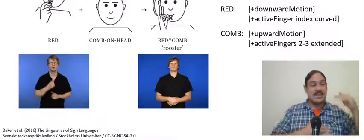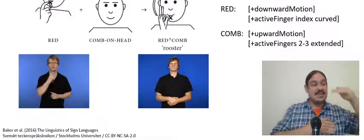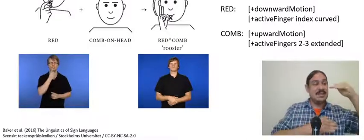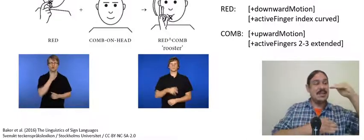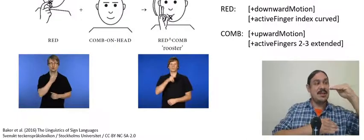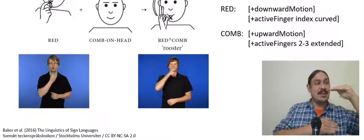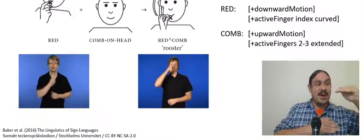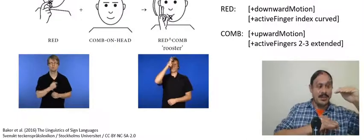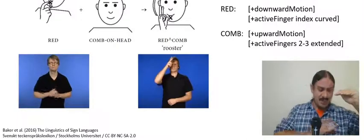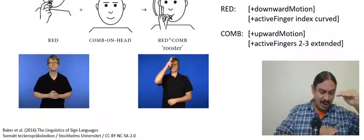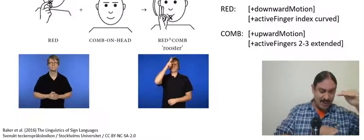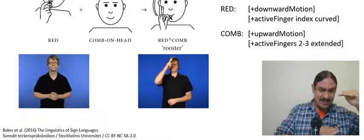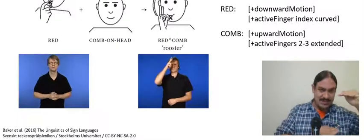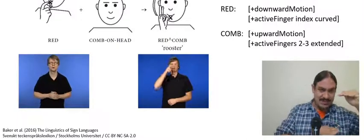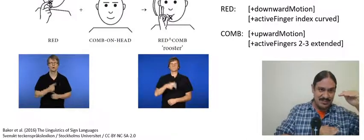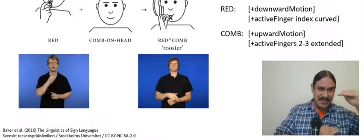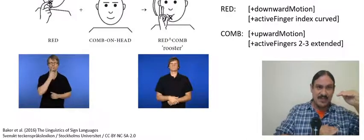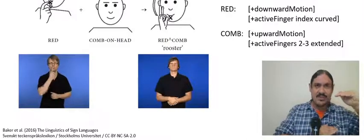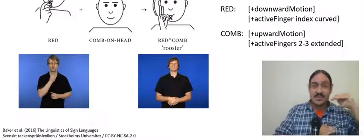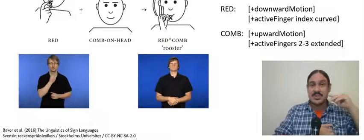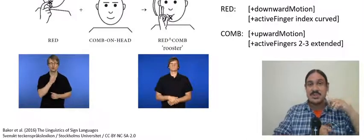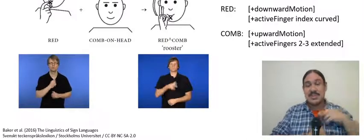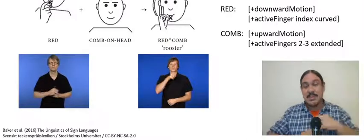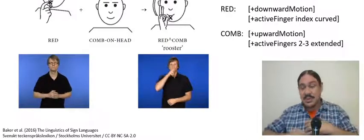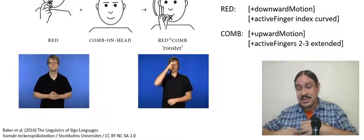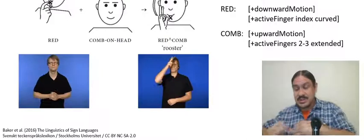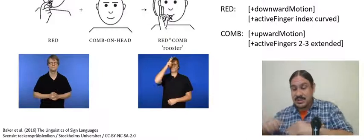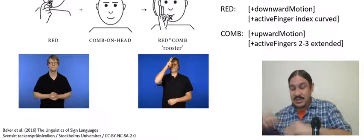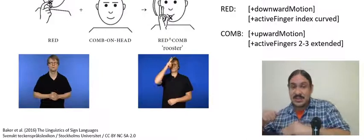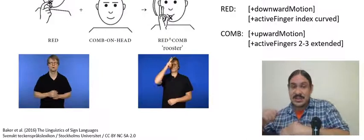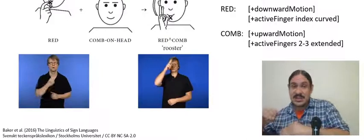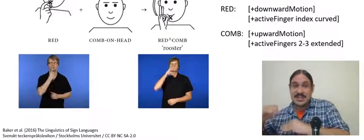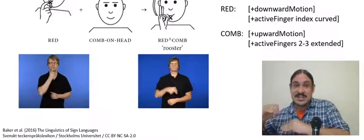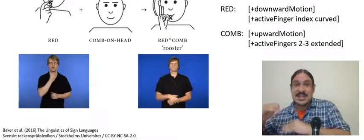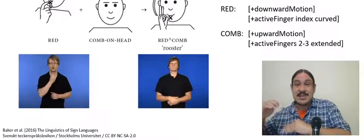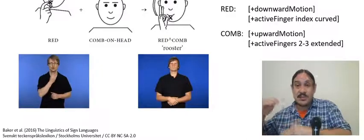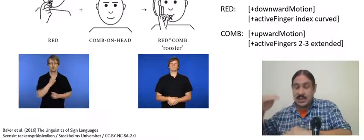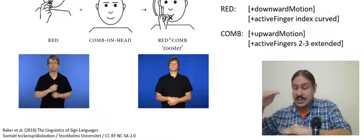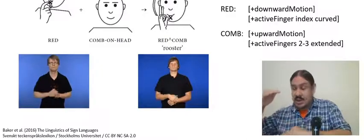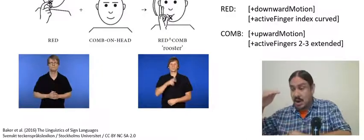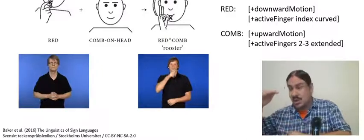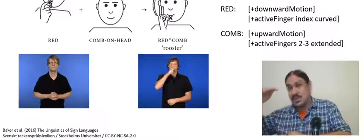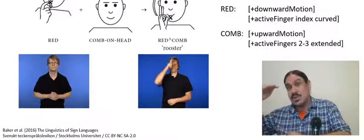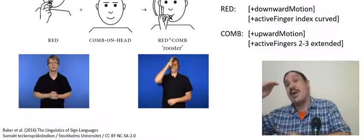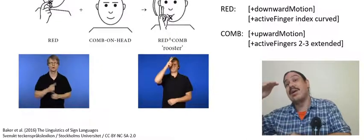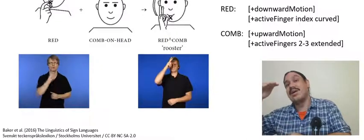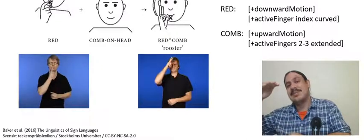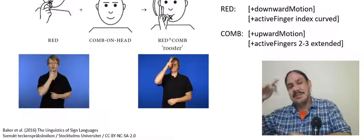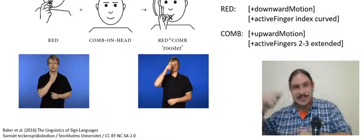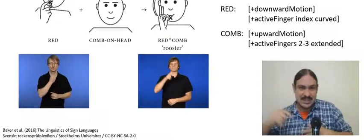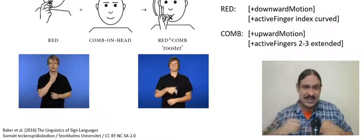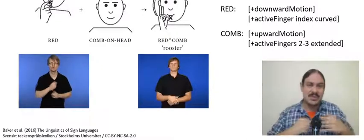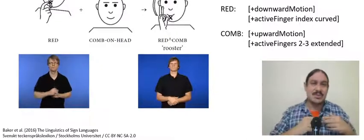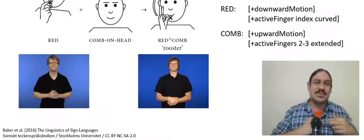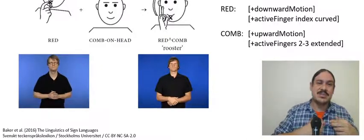the roots separately you get one stress pattern but if you join them in a compound you